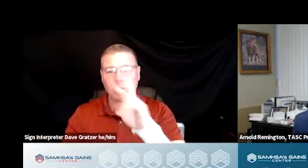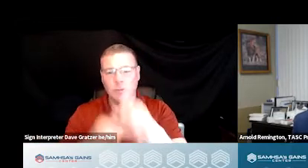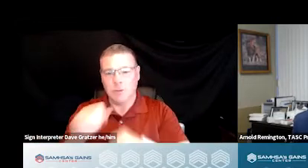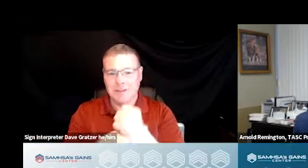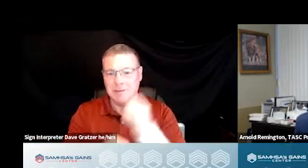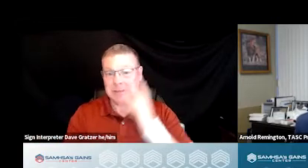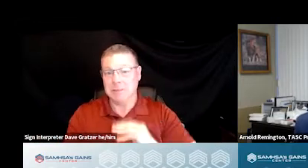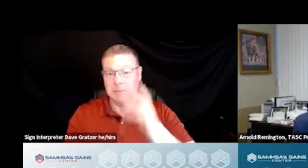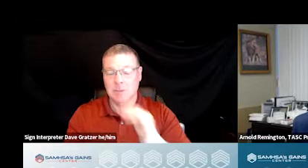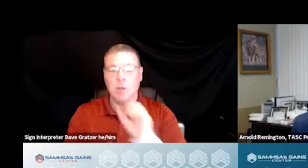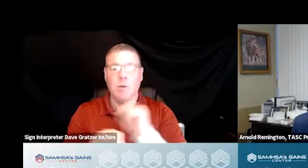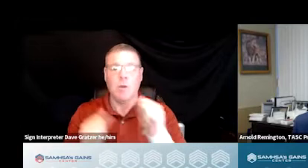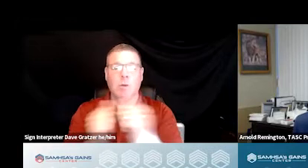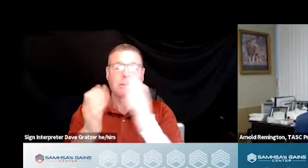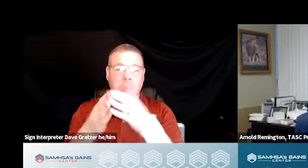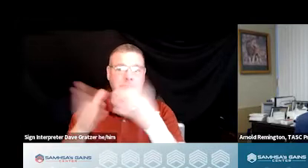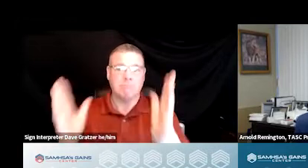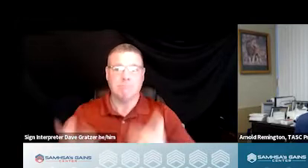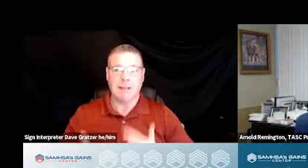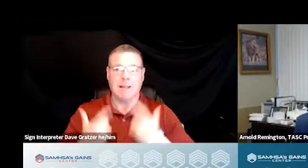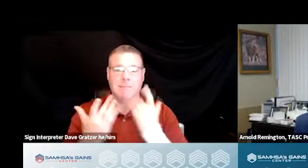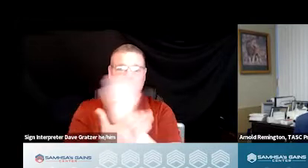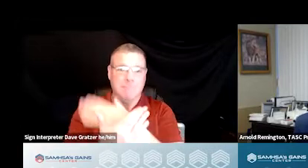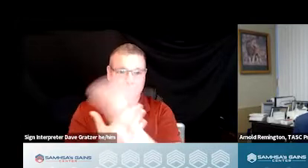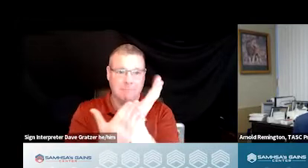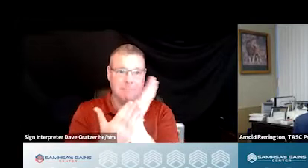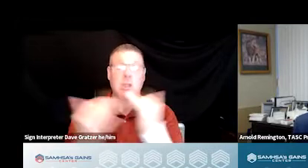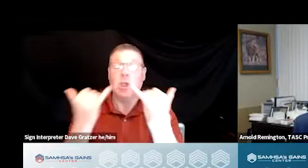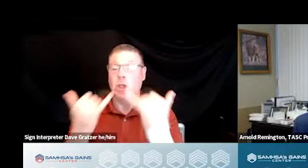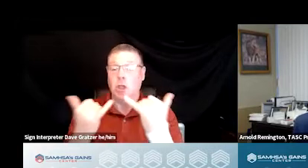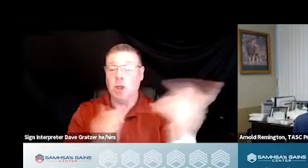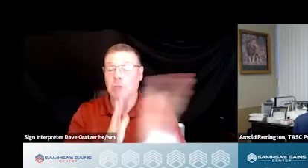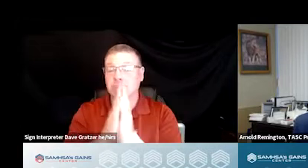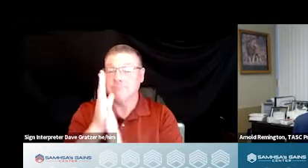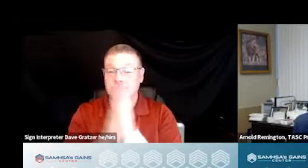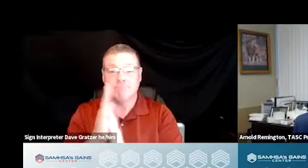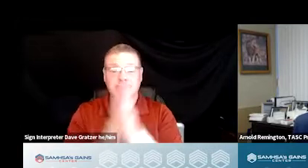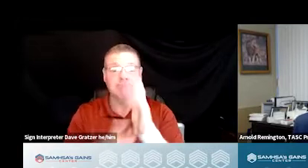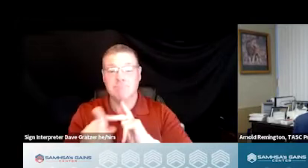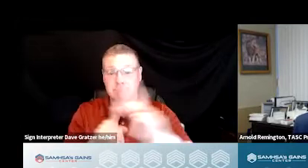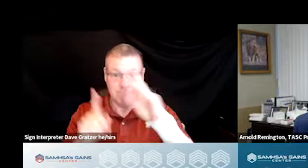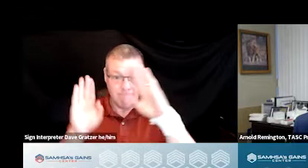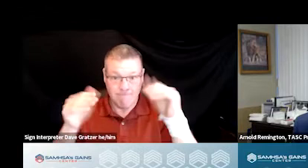across the lifespan continuum. Currently her passion and professional focus are on creating